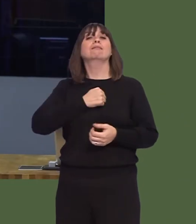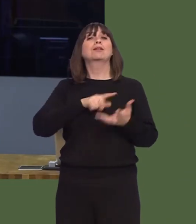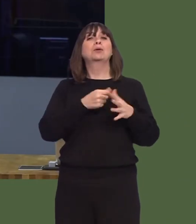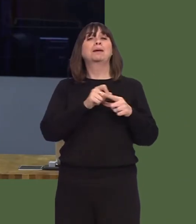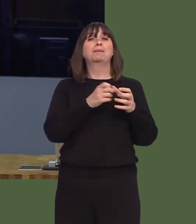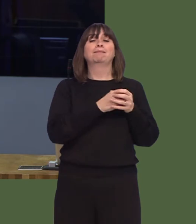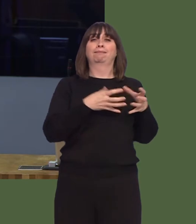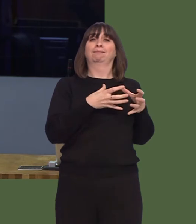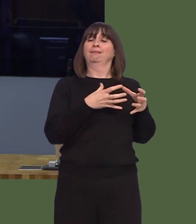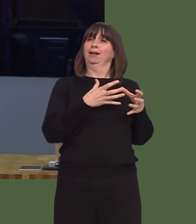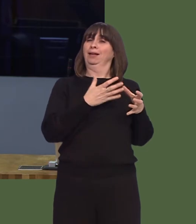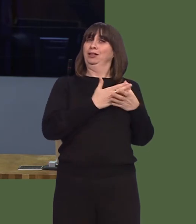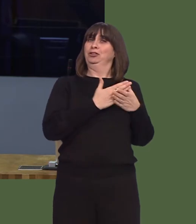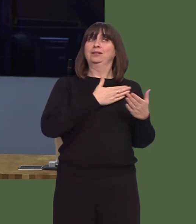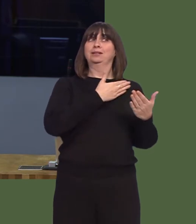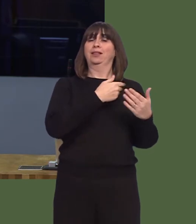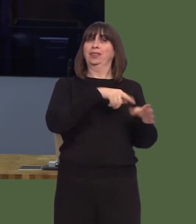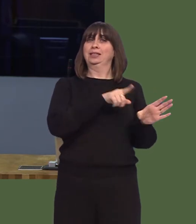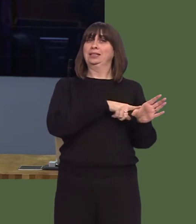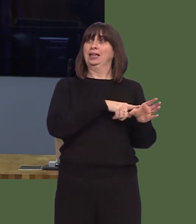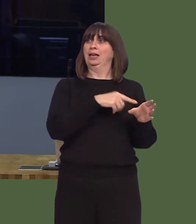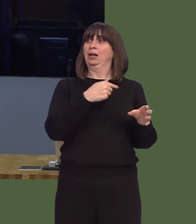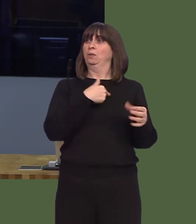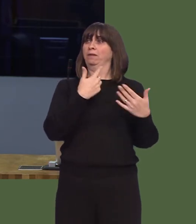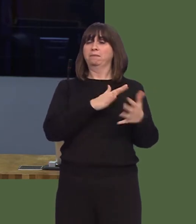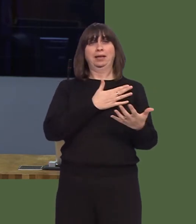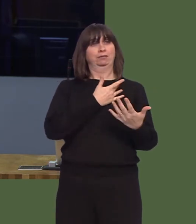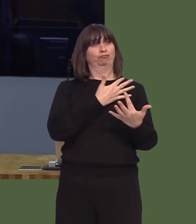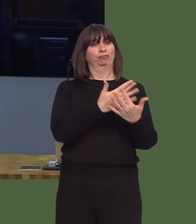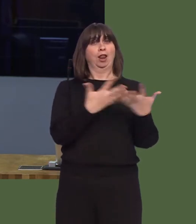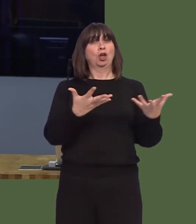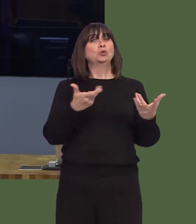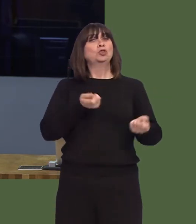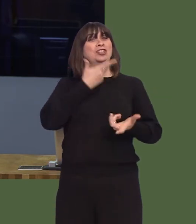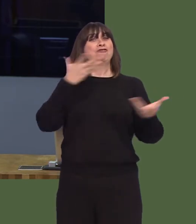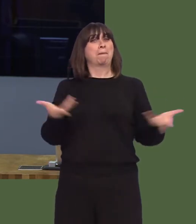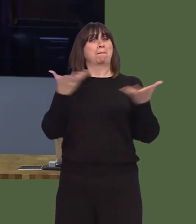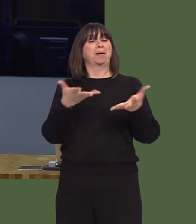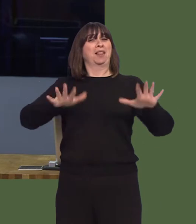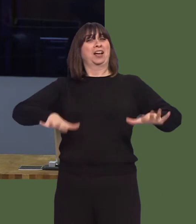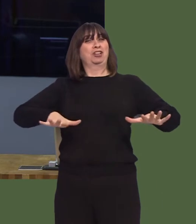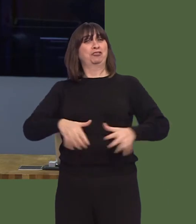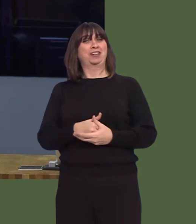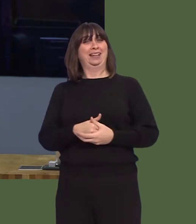UKIP has done a great deal since the beginning of the year to entertain the country and cheer us all up.